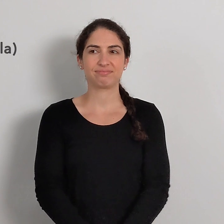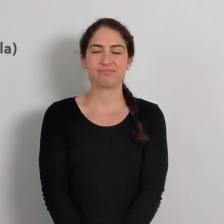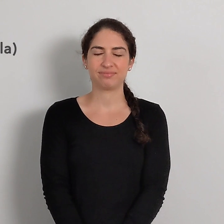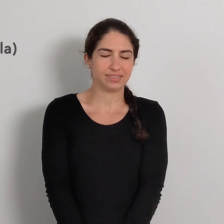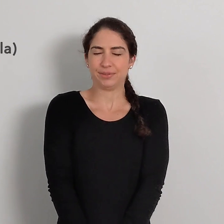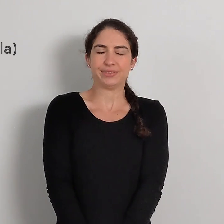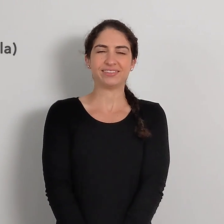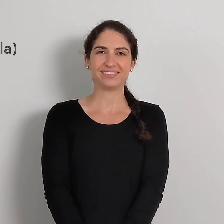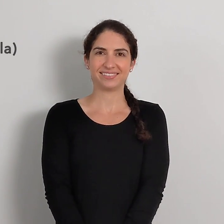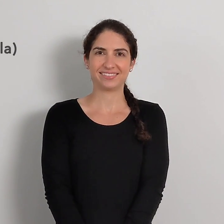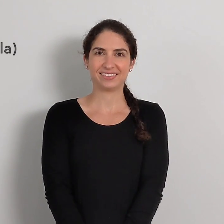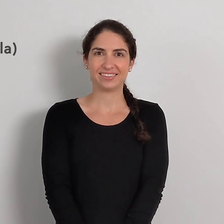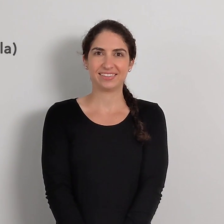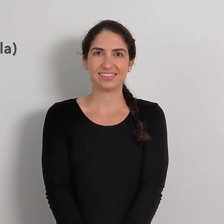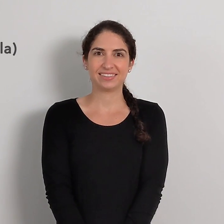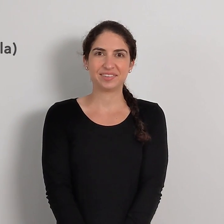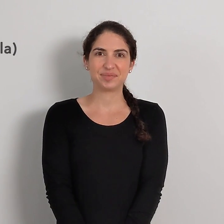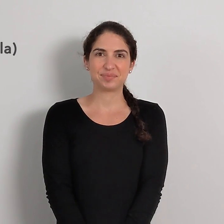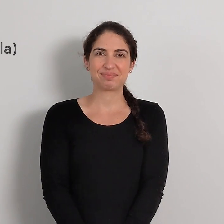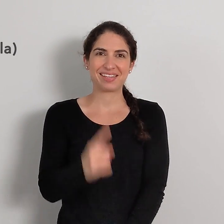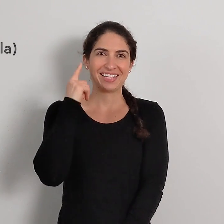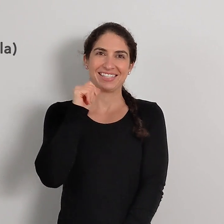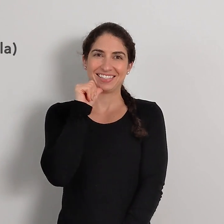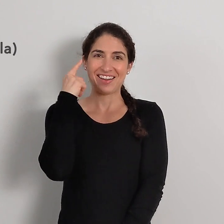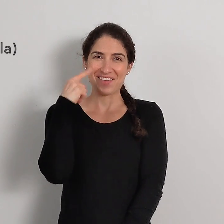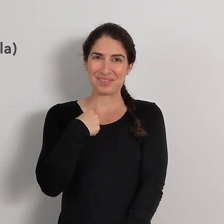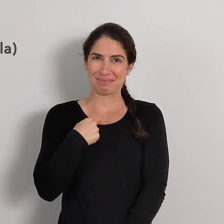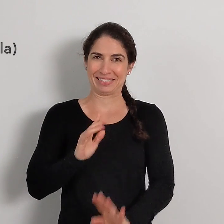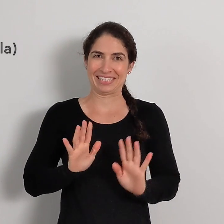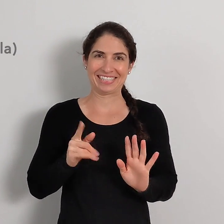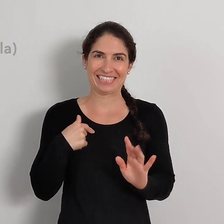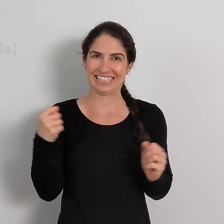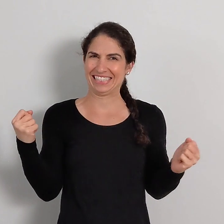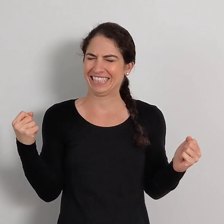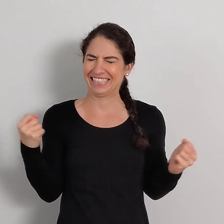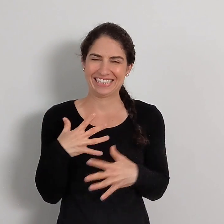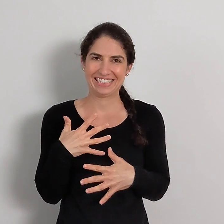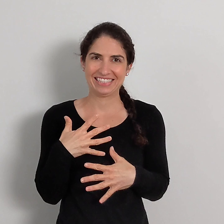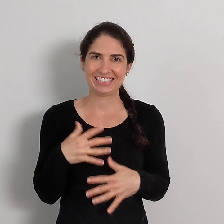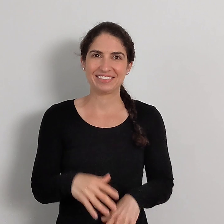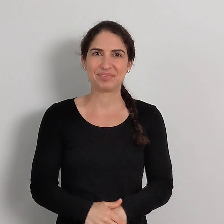Ooh -- it's not for me. I am so scared.